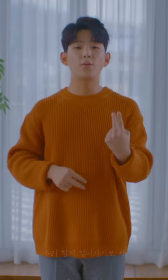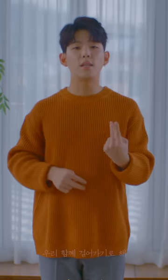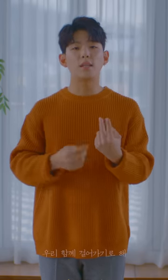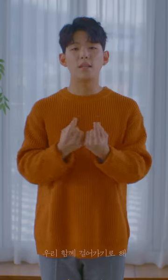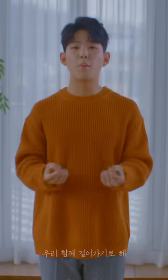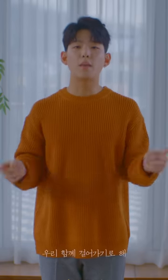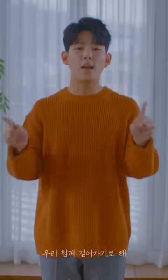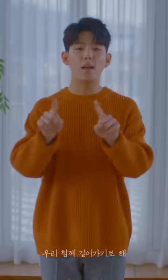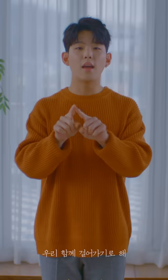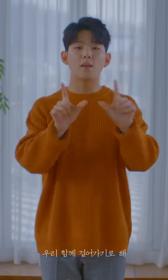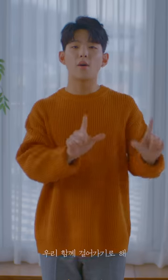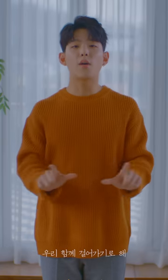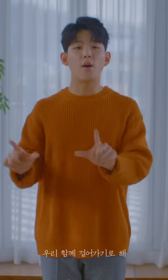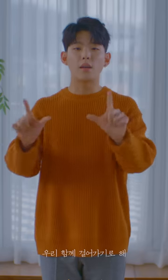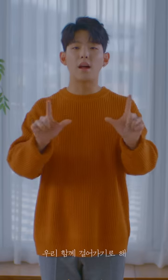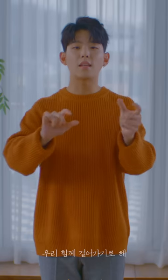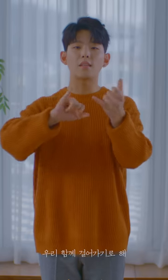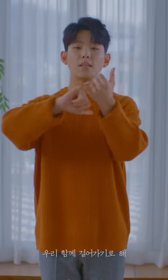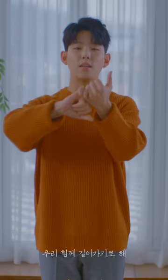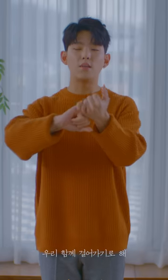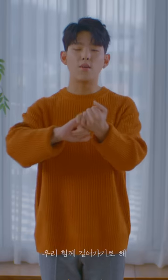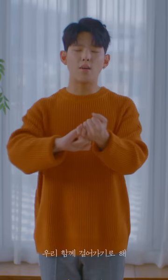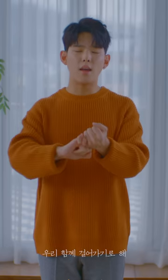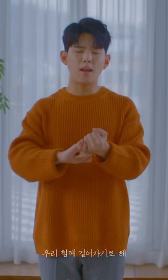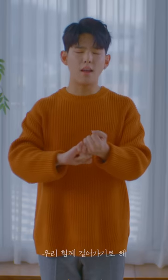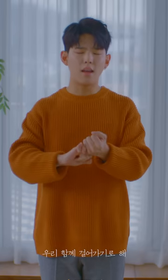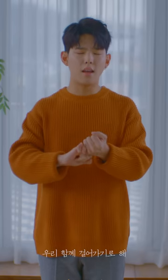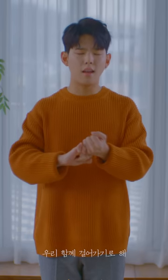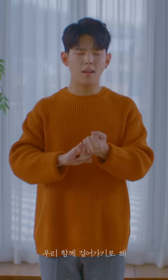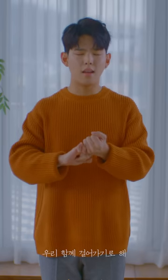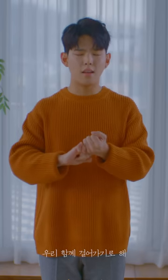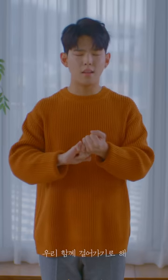So let’s walk together you and I